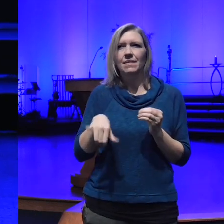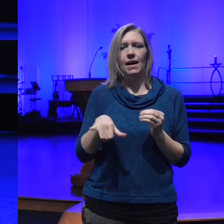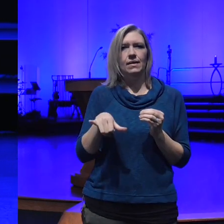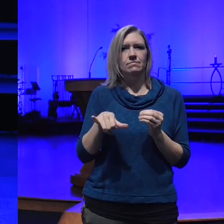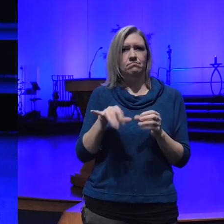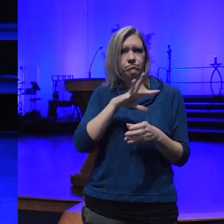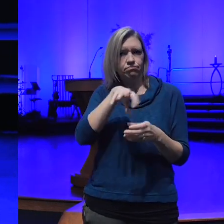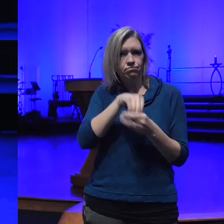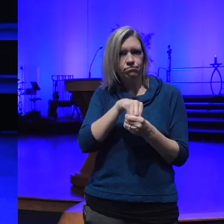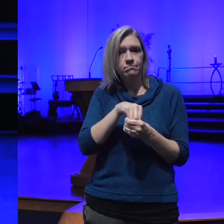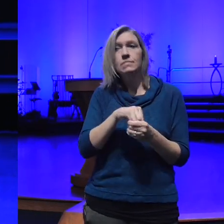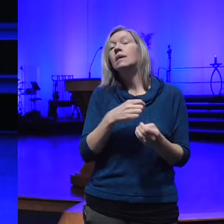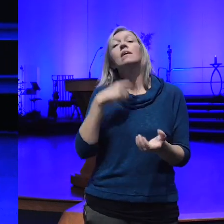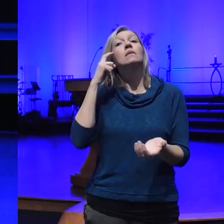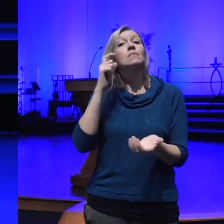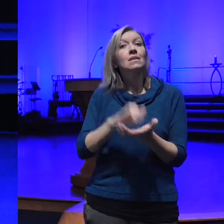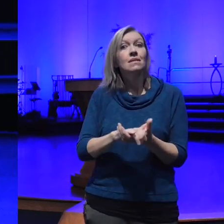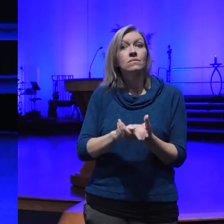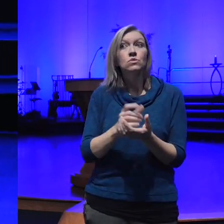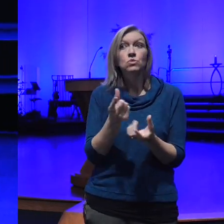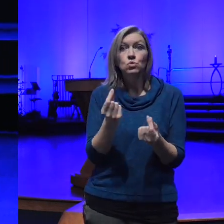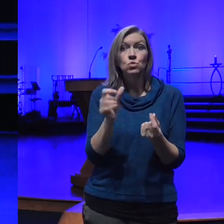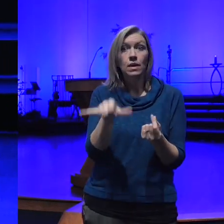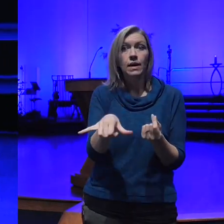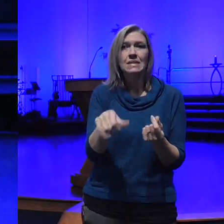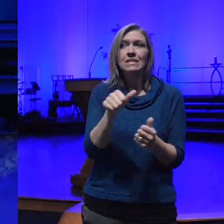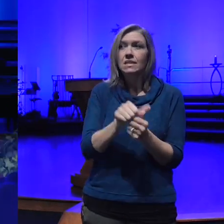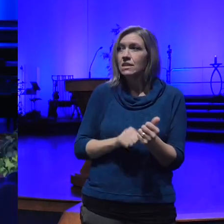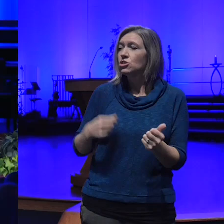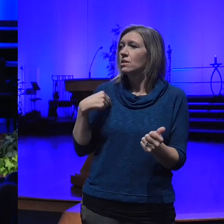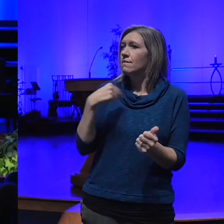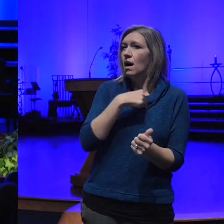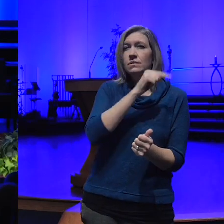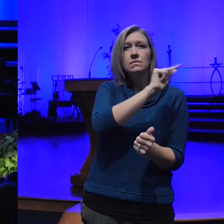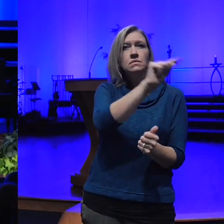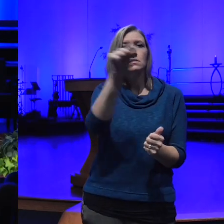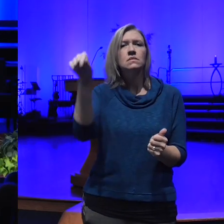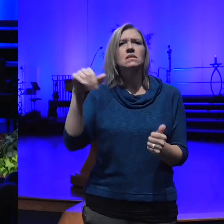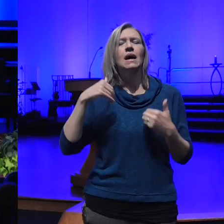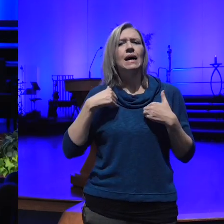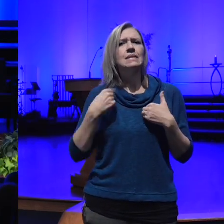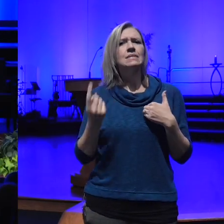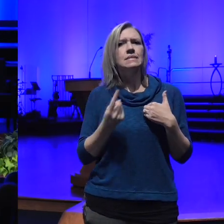order to do that each one of us has something we likely need to change about the way we think or